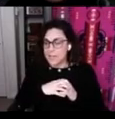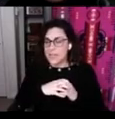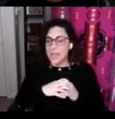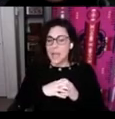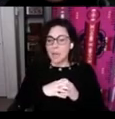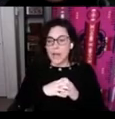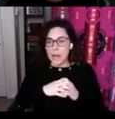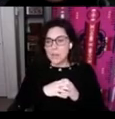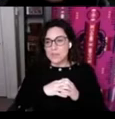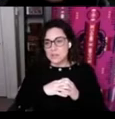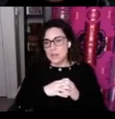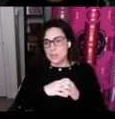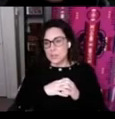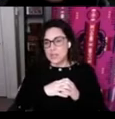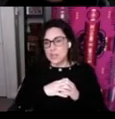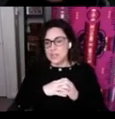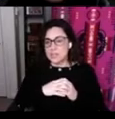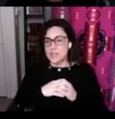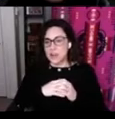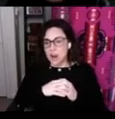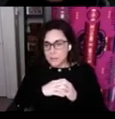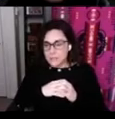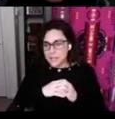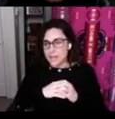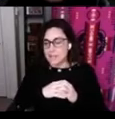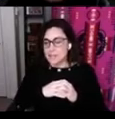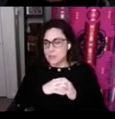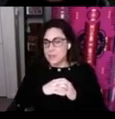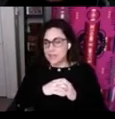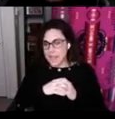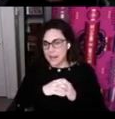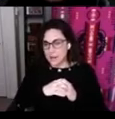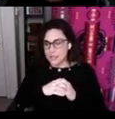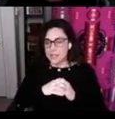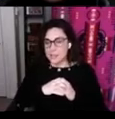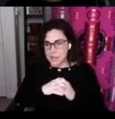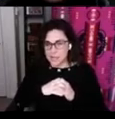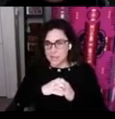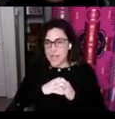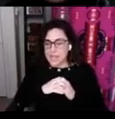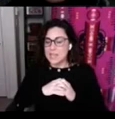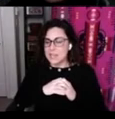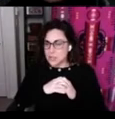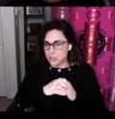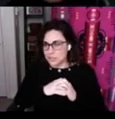and what happens in our communities is that often as soon as an adult expresses any interest